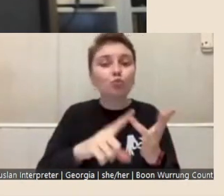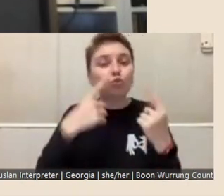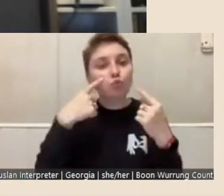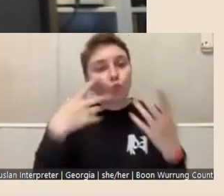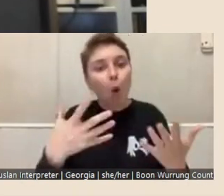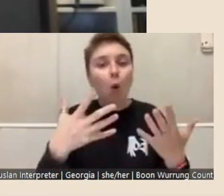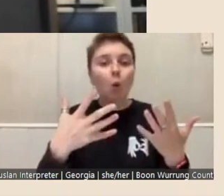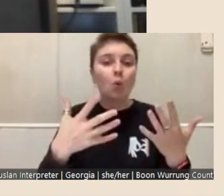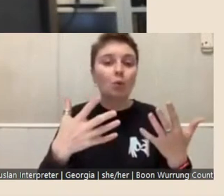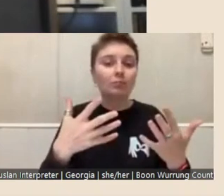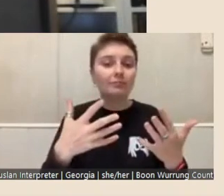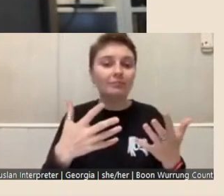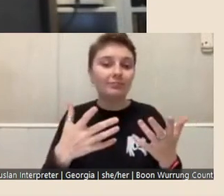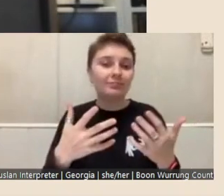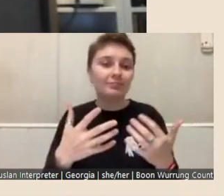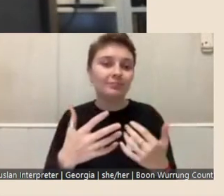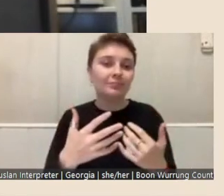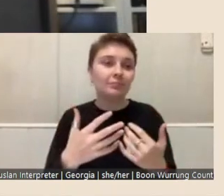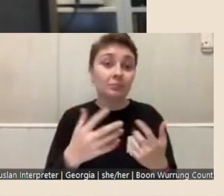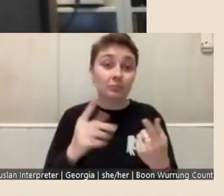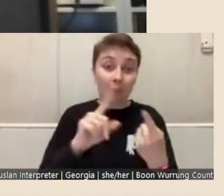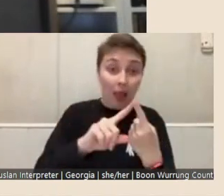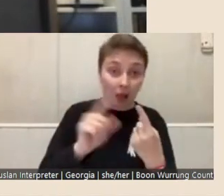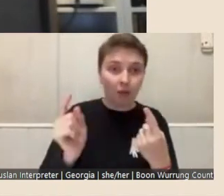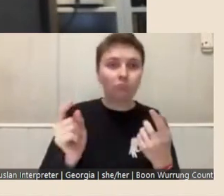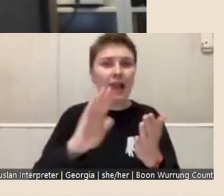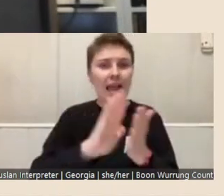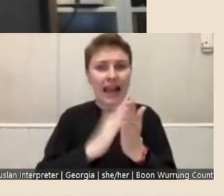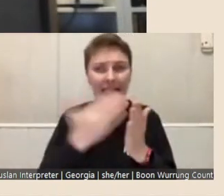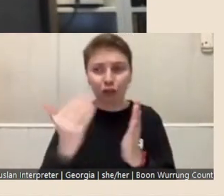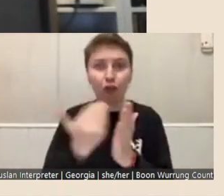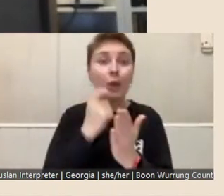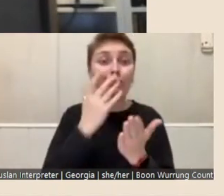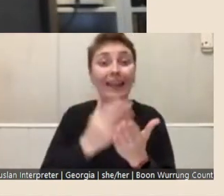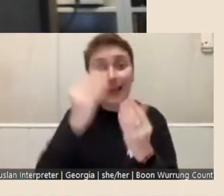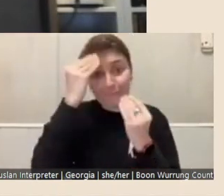that one: that the collection will really inform the project you're intending to do, and you've